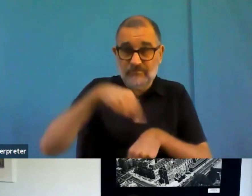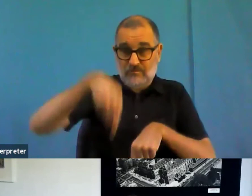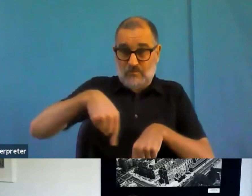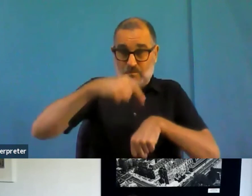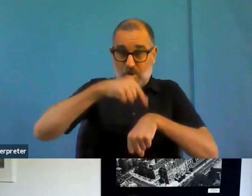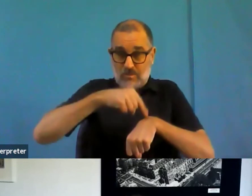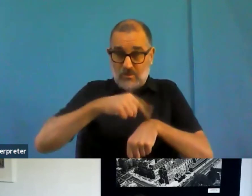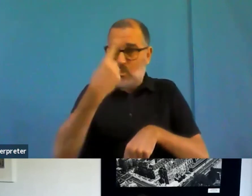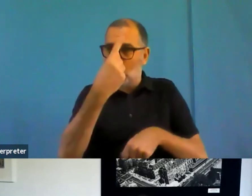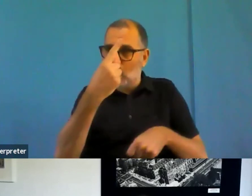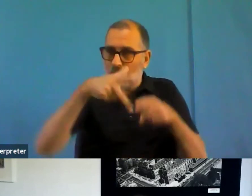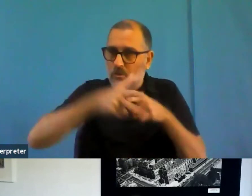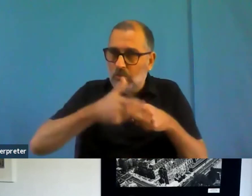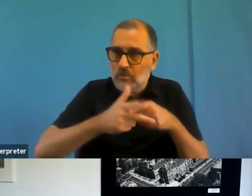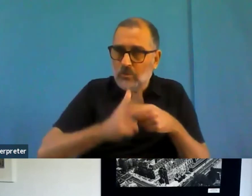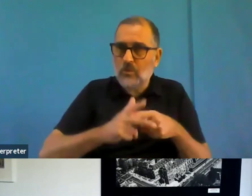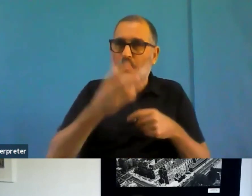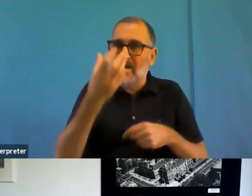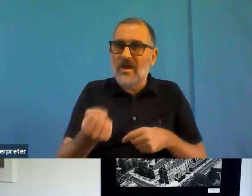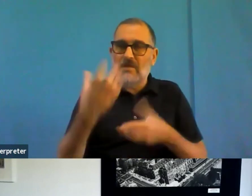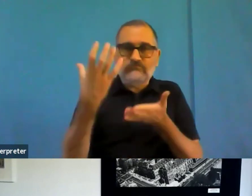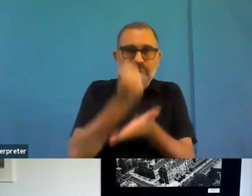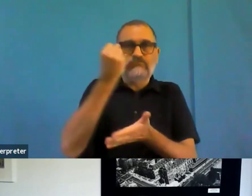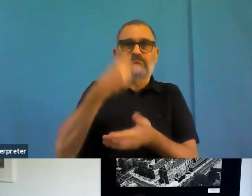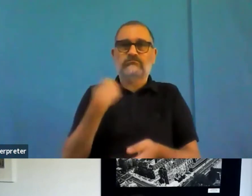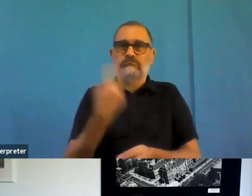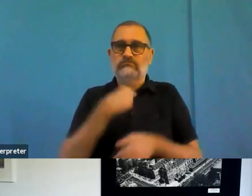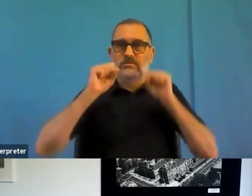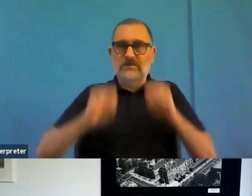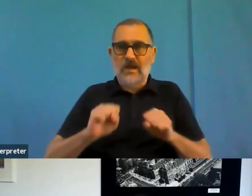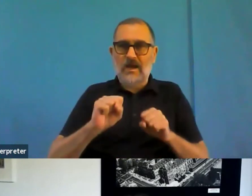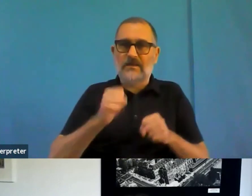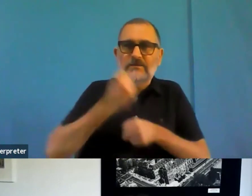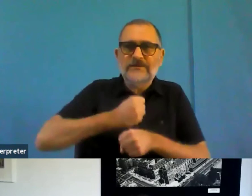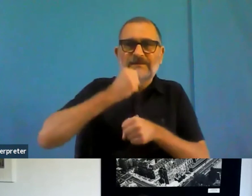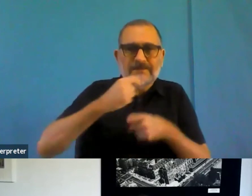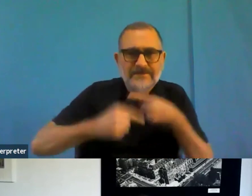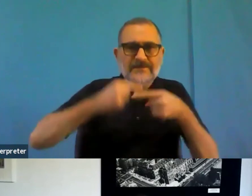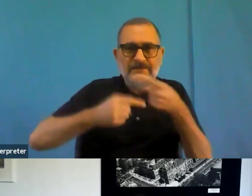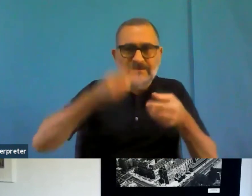And obviously, it is your right now, because it is there in European law, and it has been transposed into all the member states.